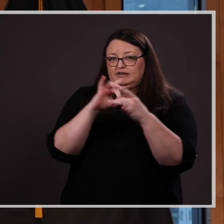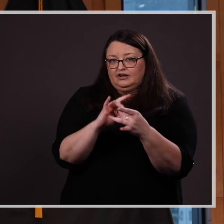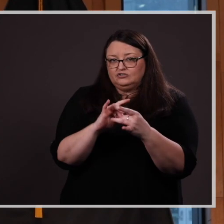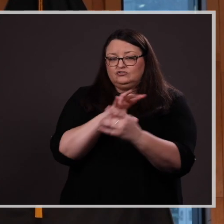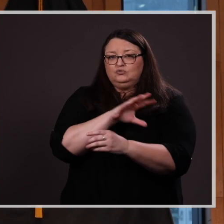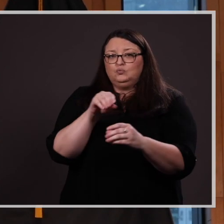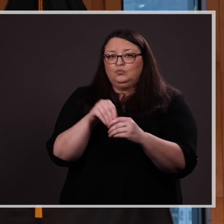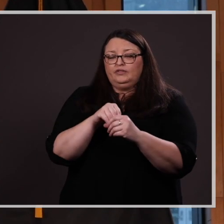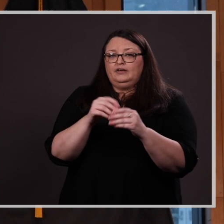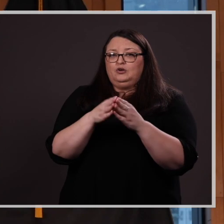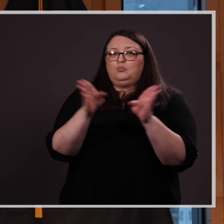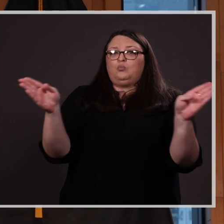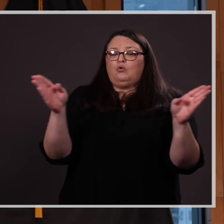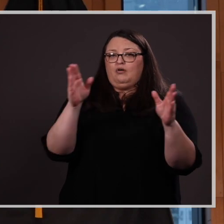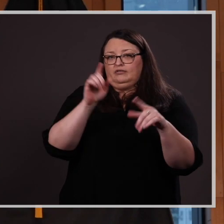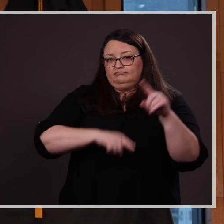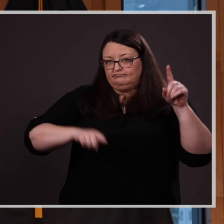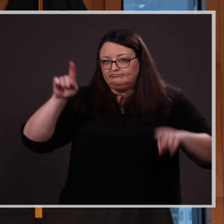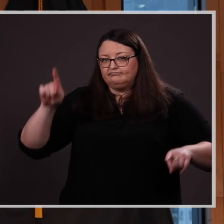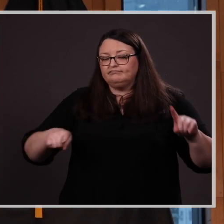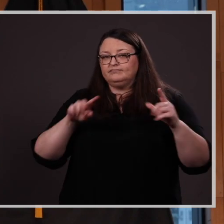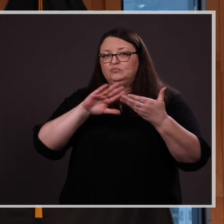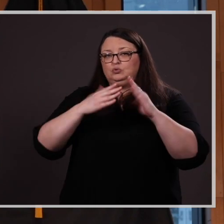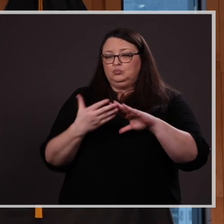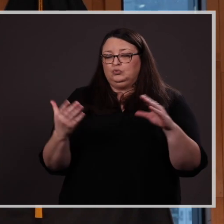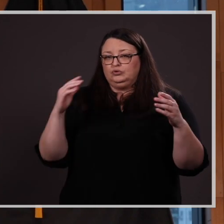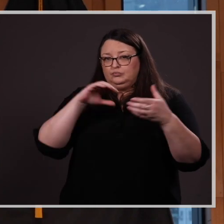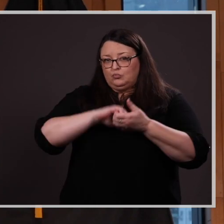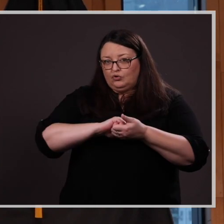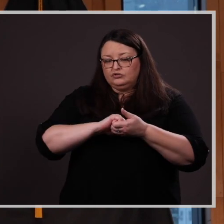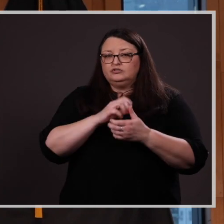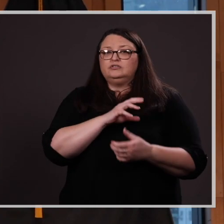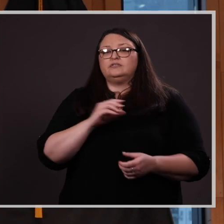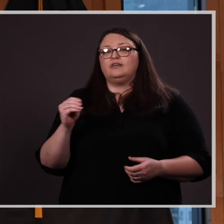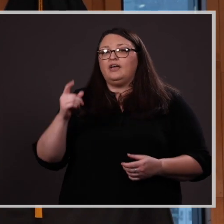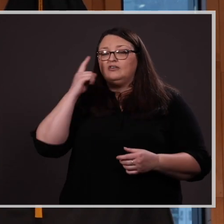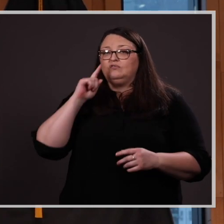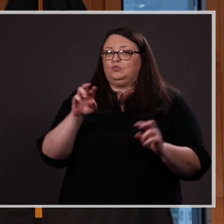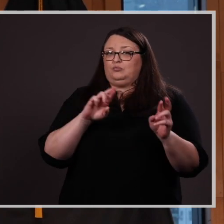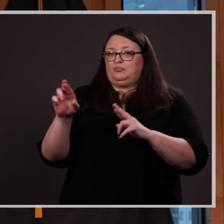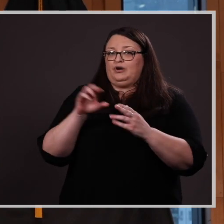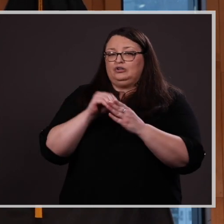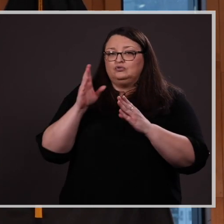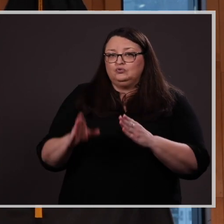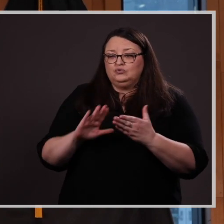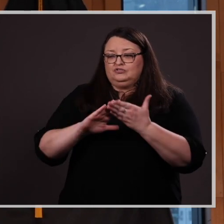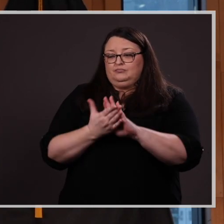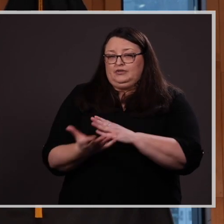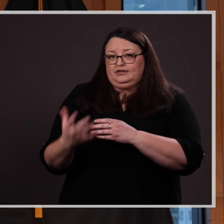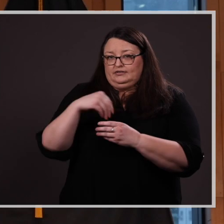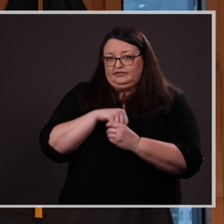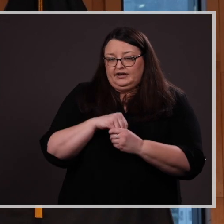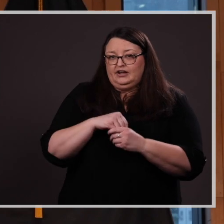with a broad range of community partners, and preparing students to be engaged citizens